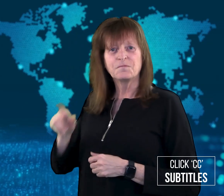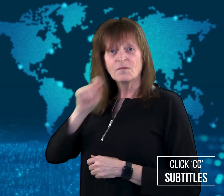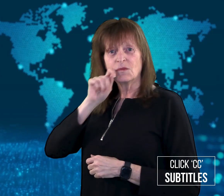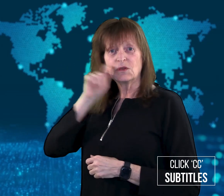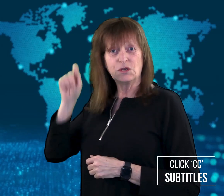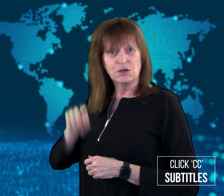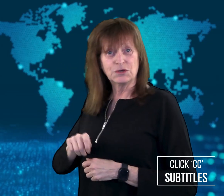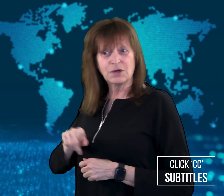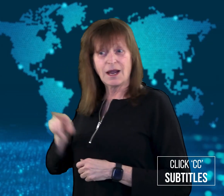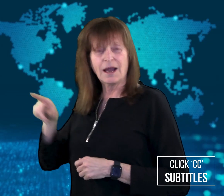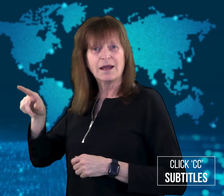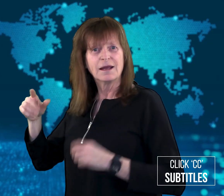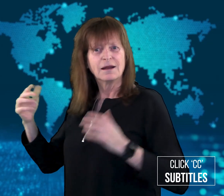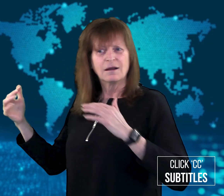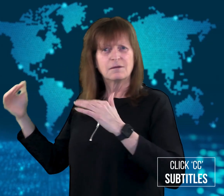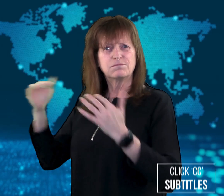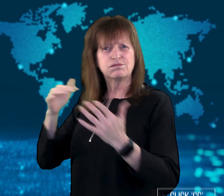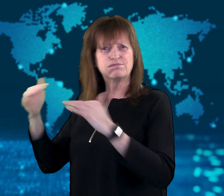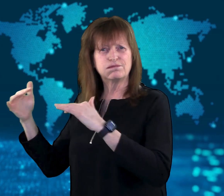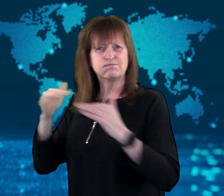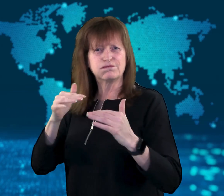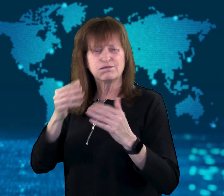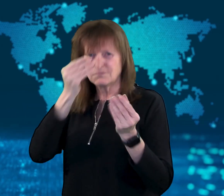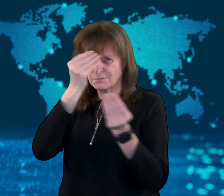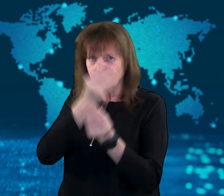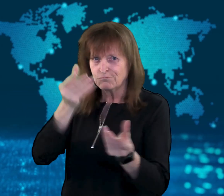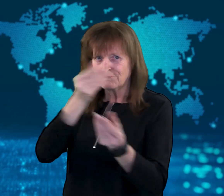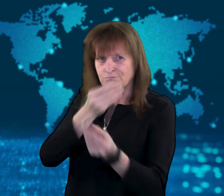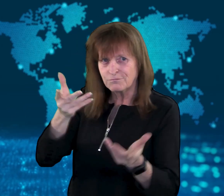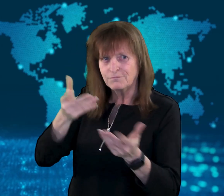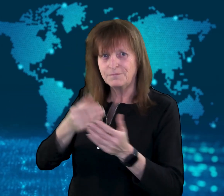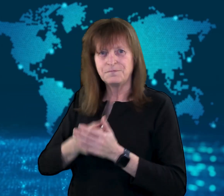Invasion updates